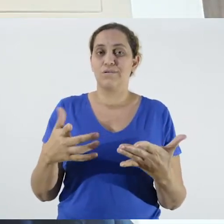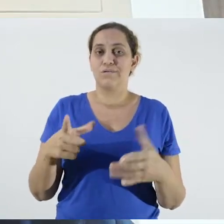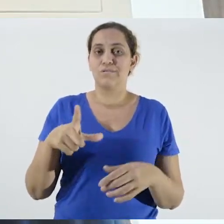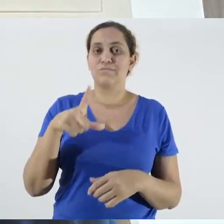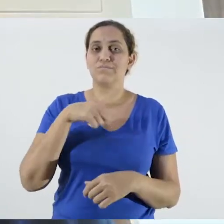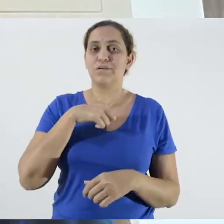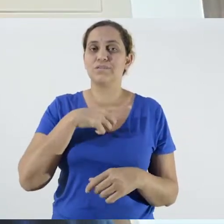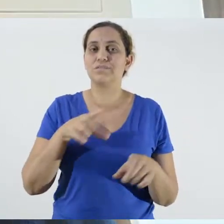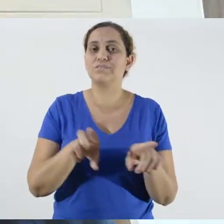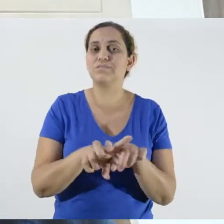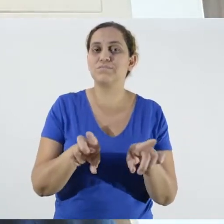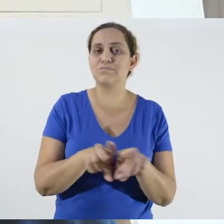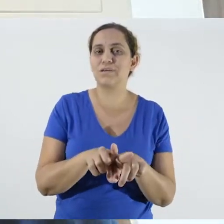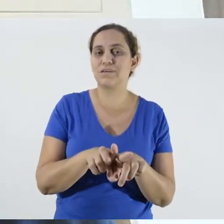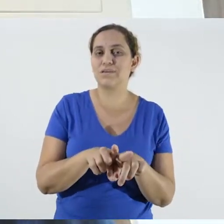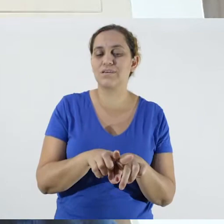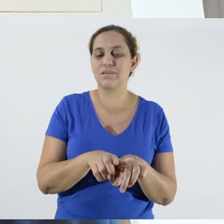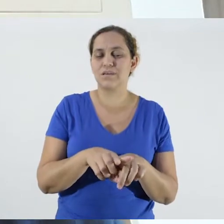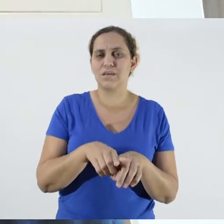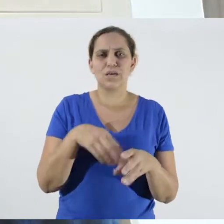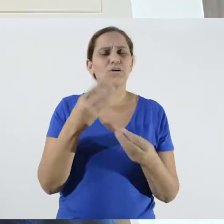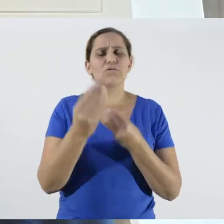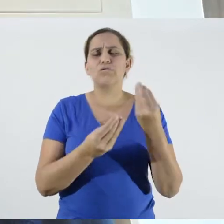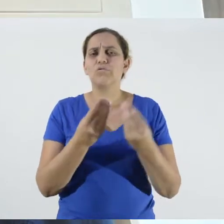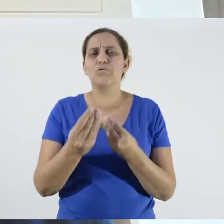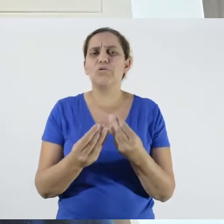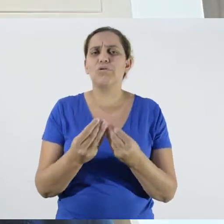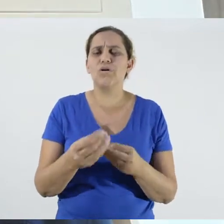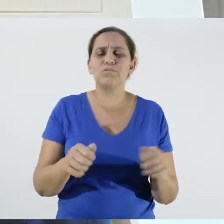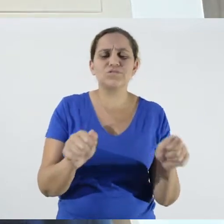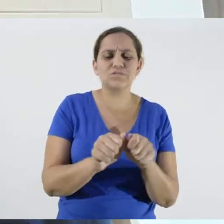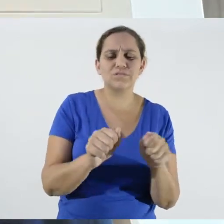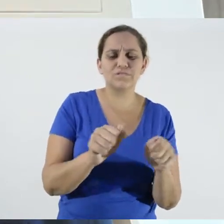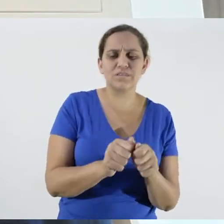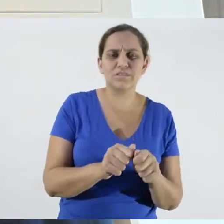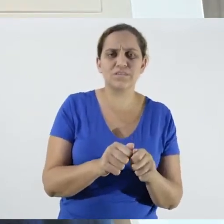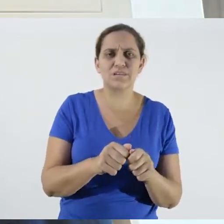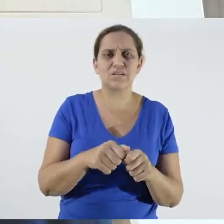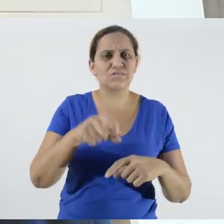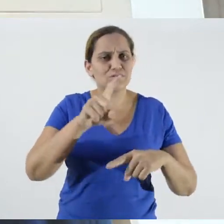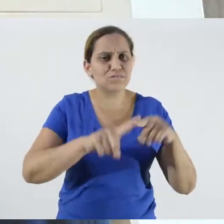How are we doing these pedagogical packages and